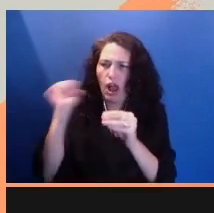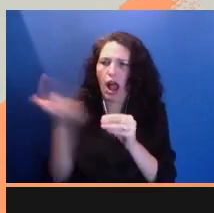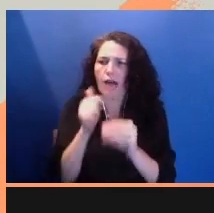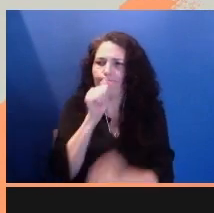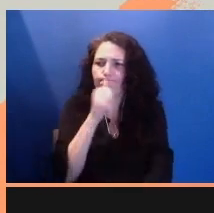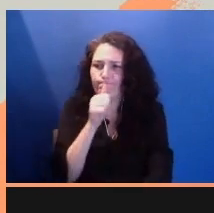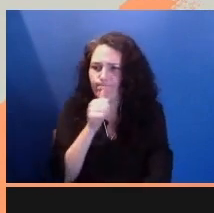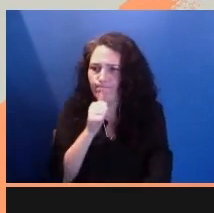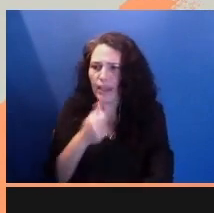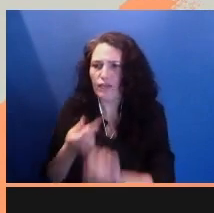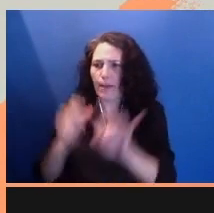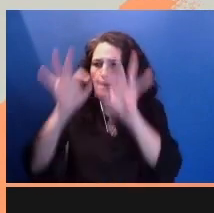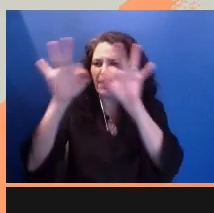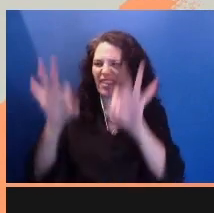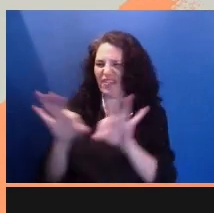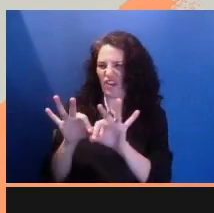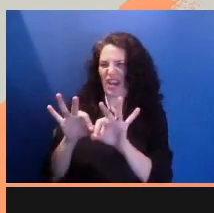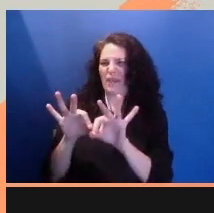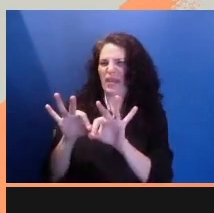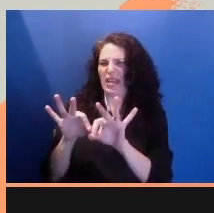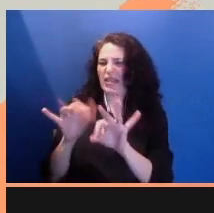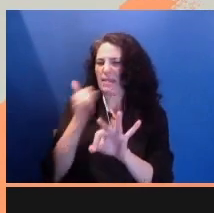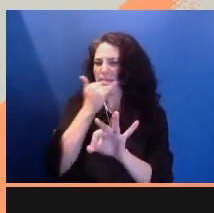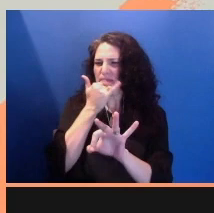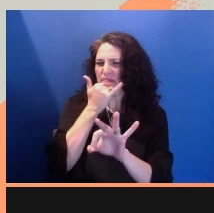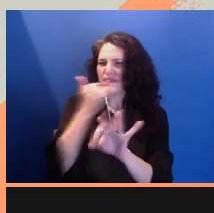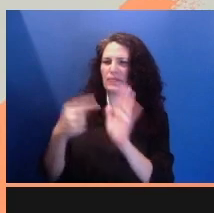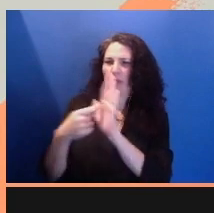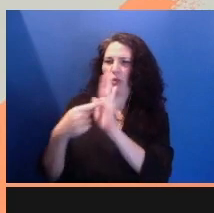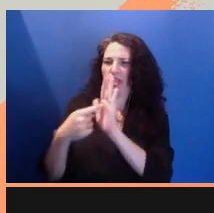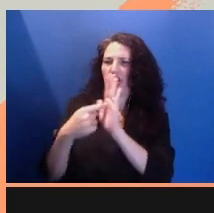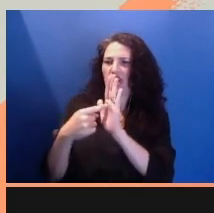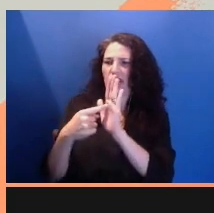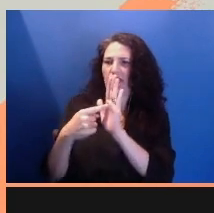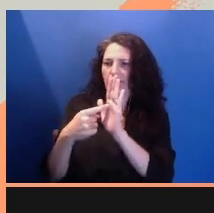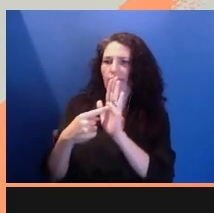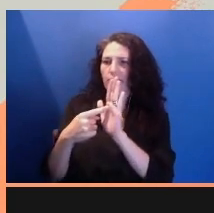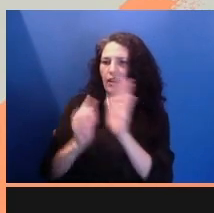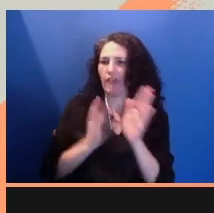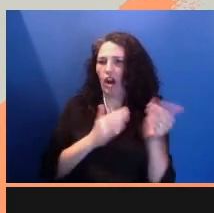framing and misrepresentation. I am a dreamer.